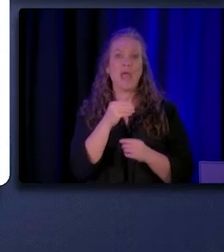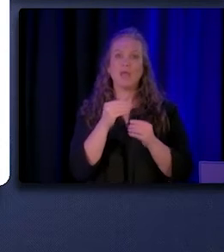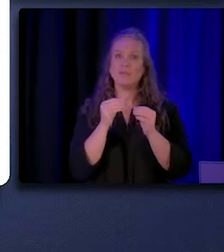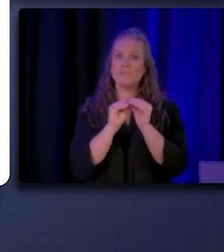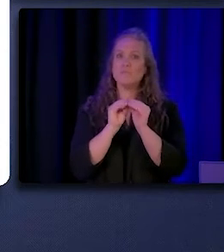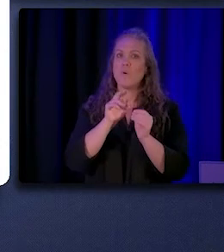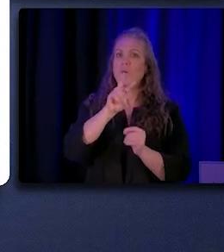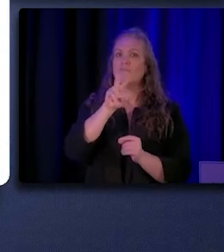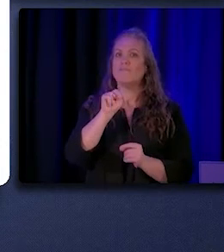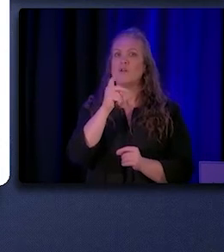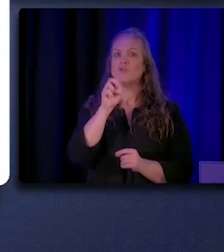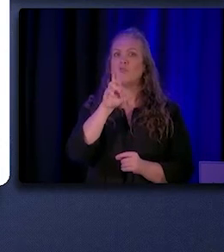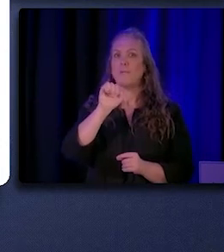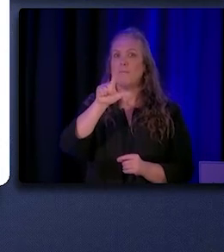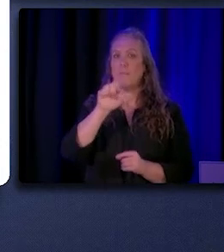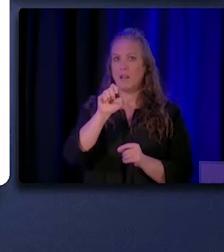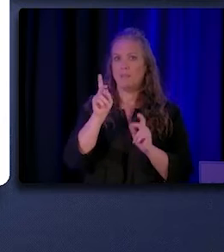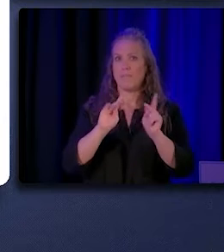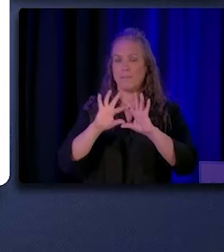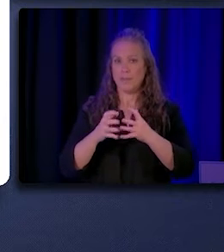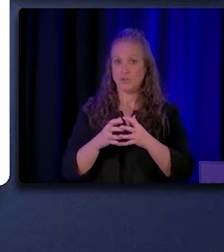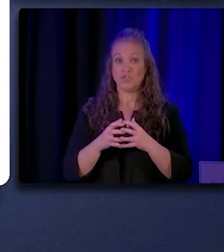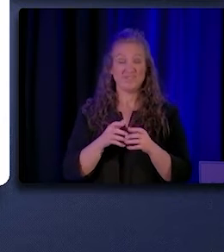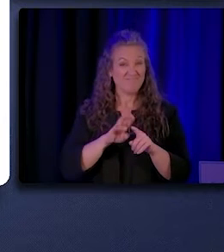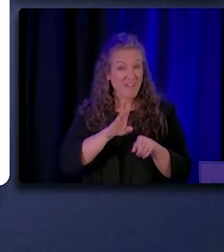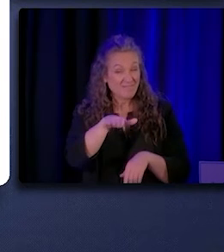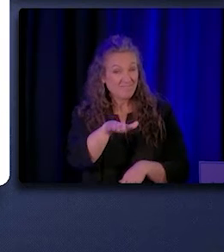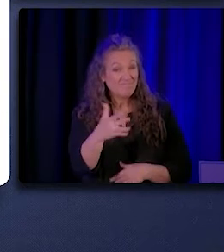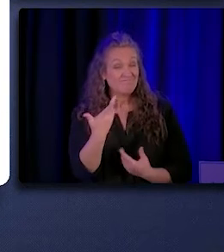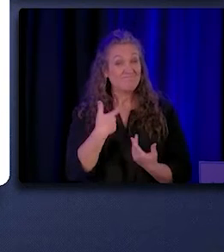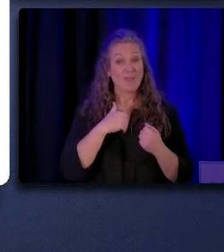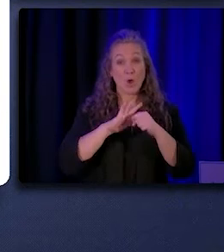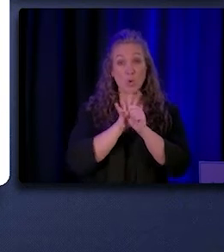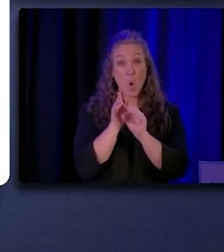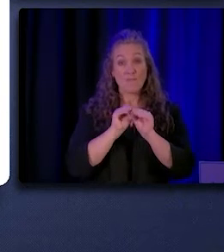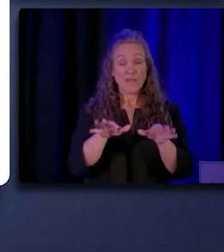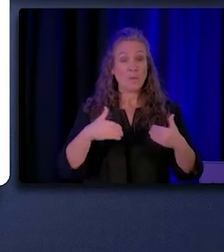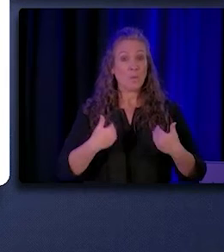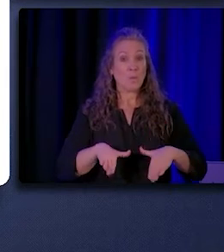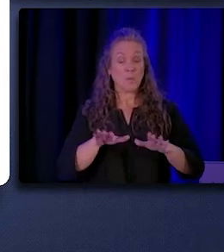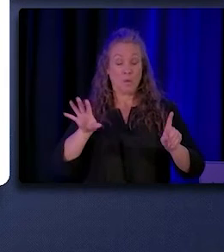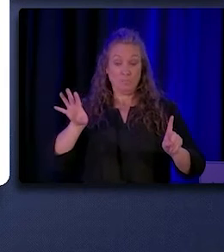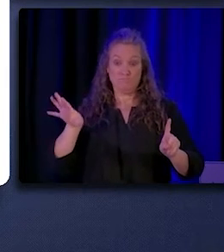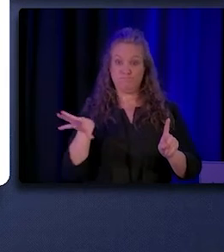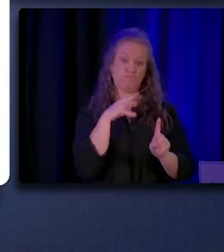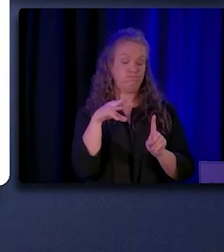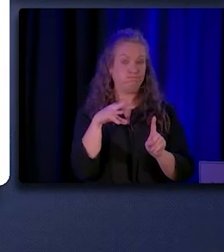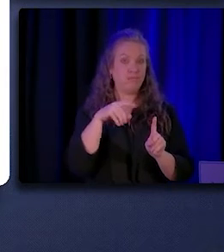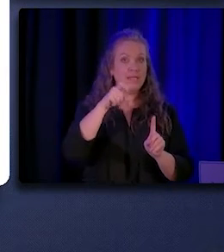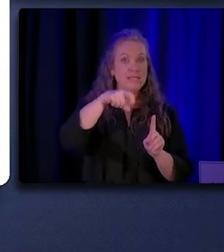However, the COVID-19 pandemic really highlighted this need and created additional workforce demand.